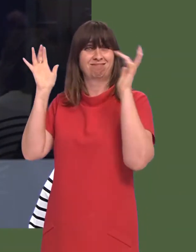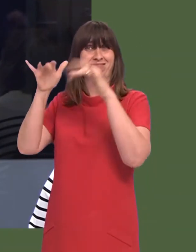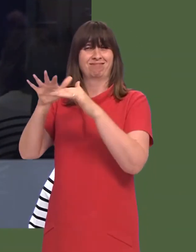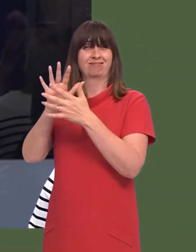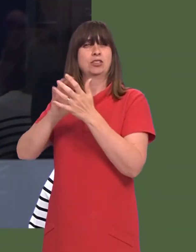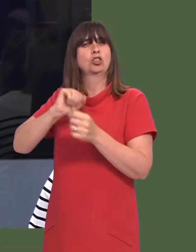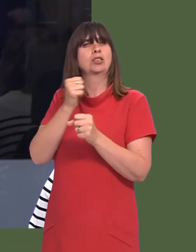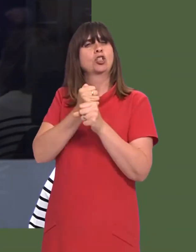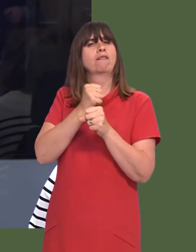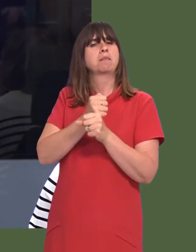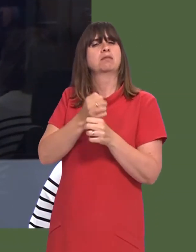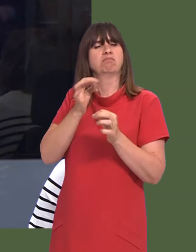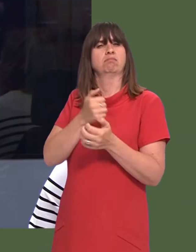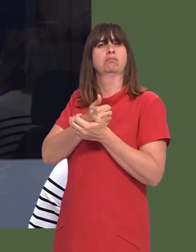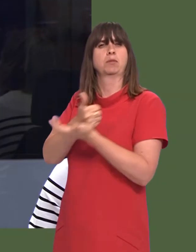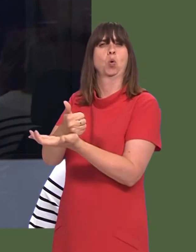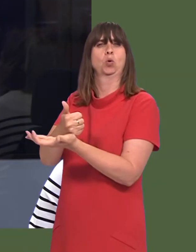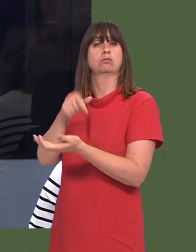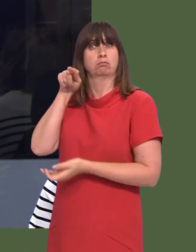and receives official support from the Scottish Government.